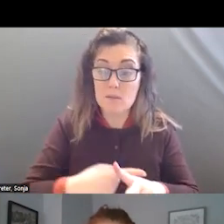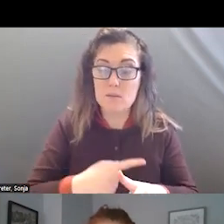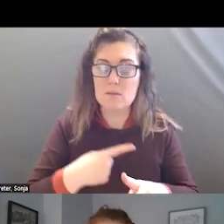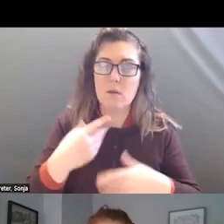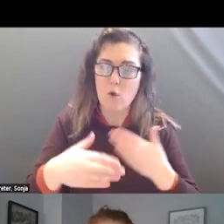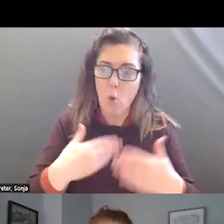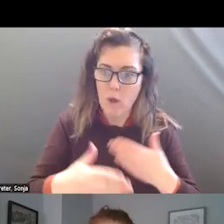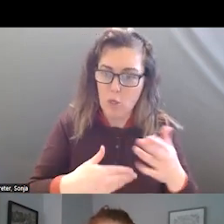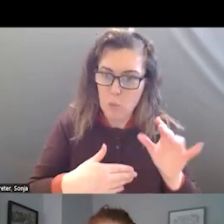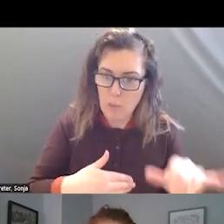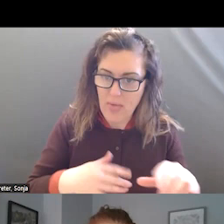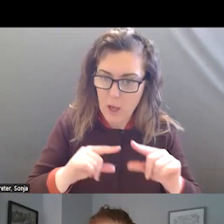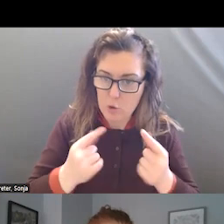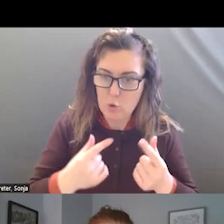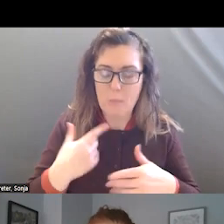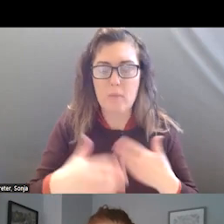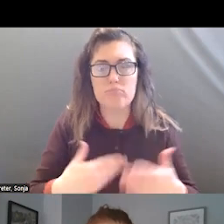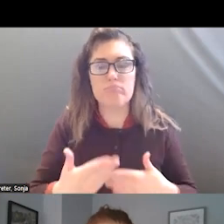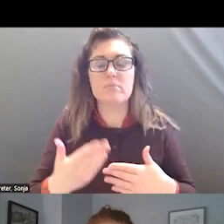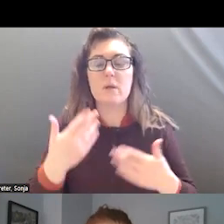WITH THAT GROUP, WE WERE ABLE TO BRAVE MORE THAN